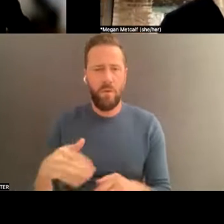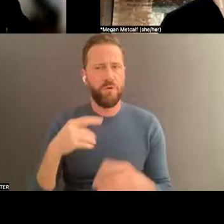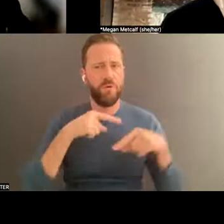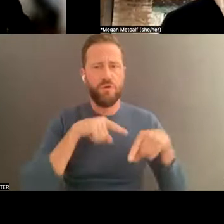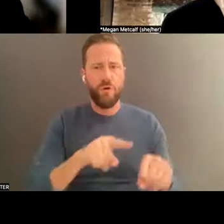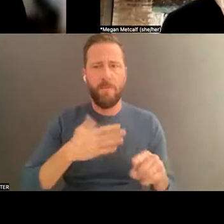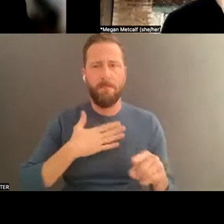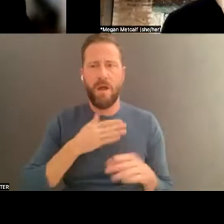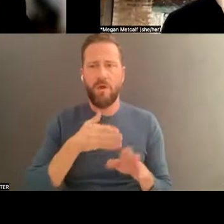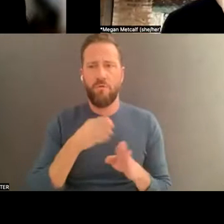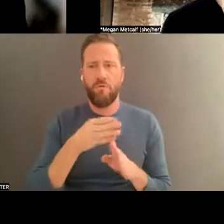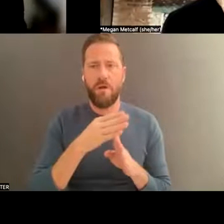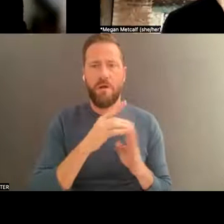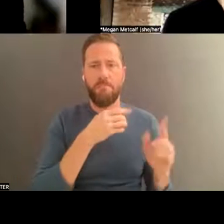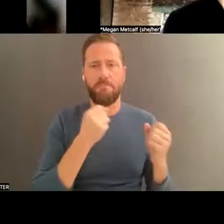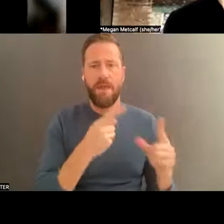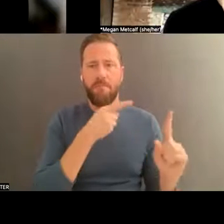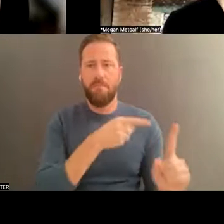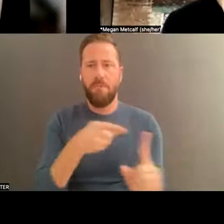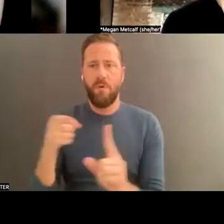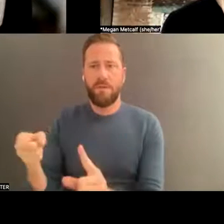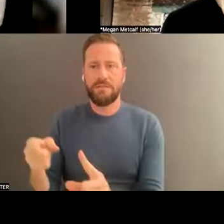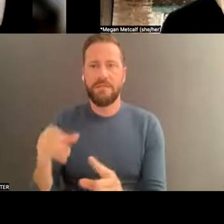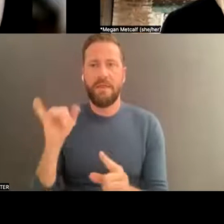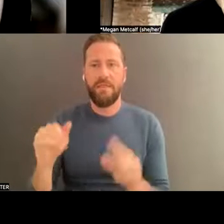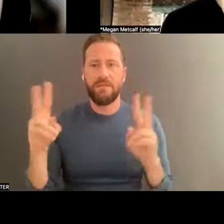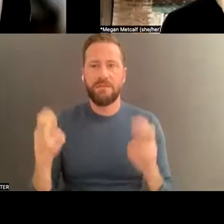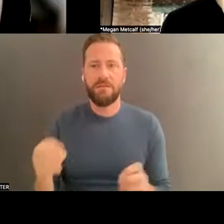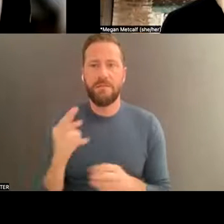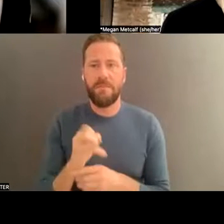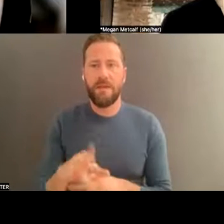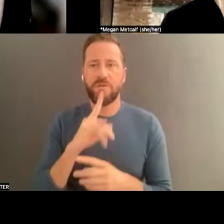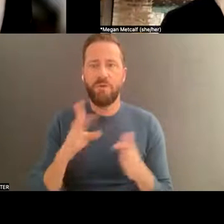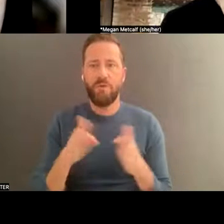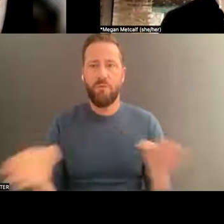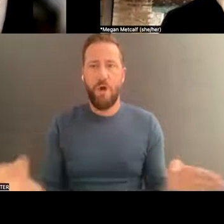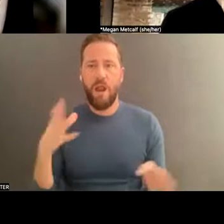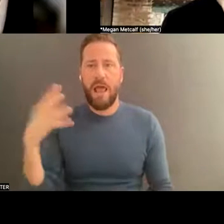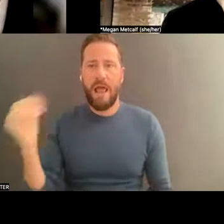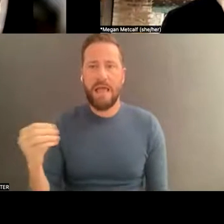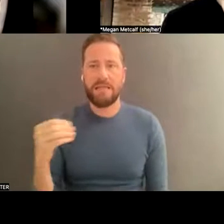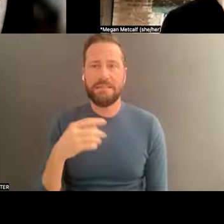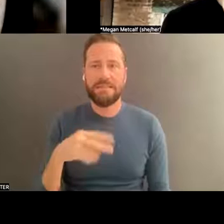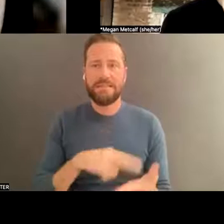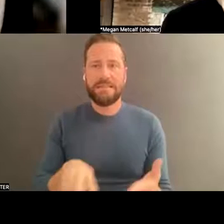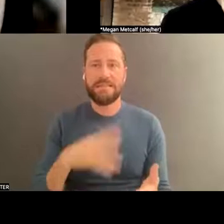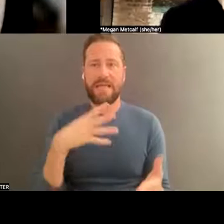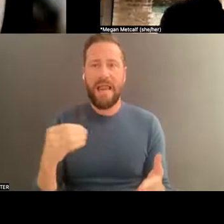this subject matter is actually -- obviously, as you know, quite broad, and I think in one way